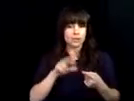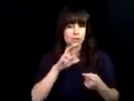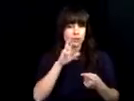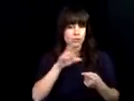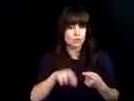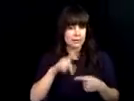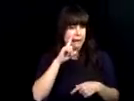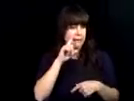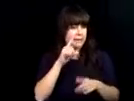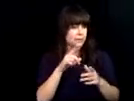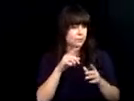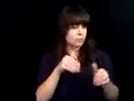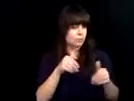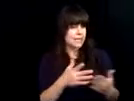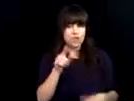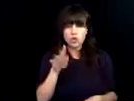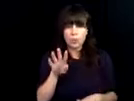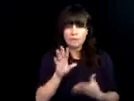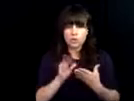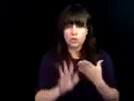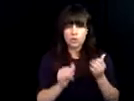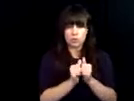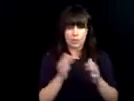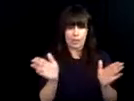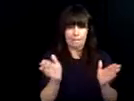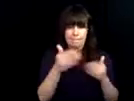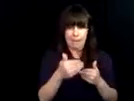summer in 2016 and brought those robots down to